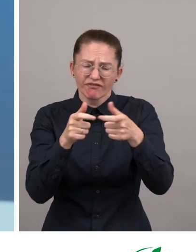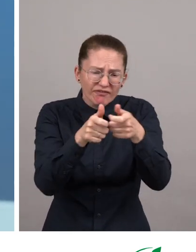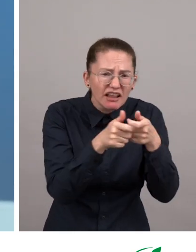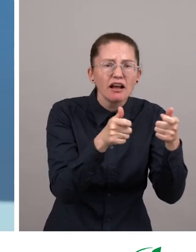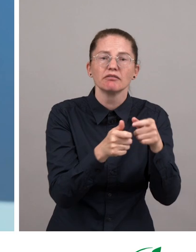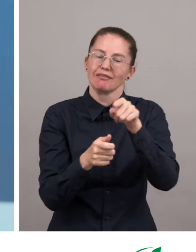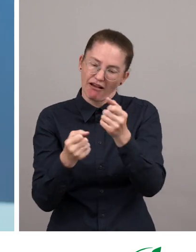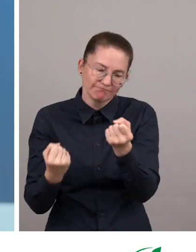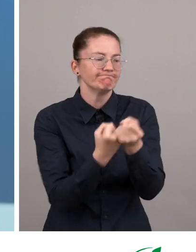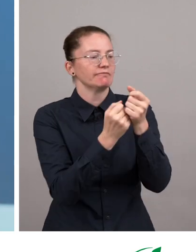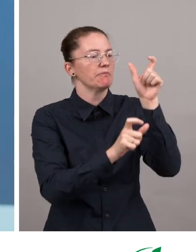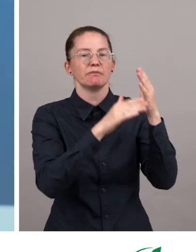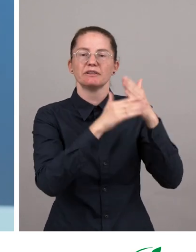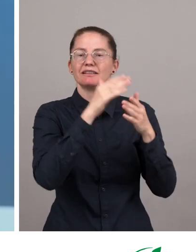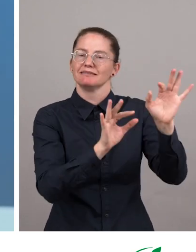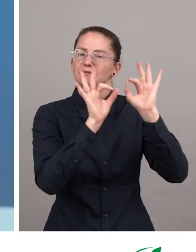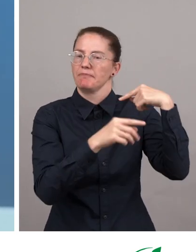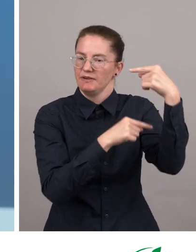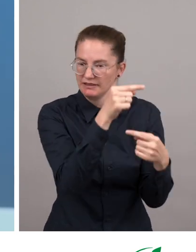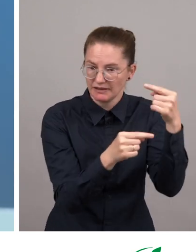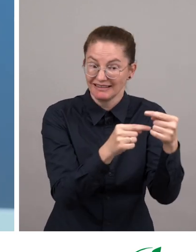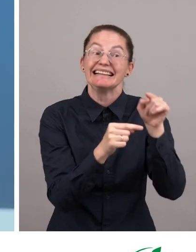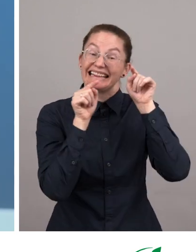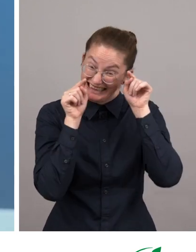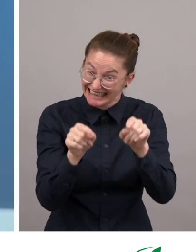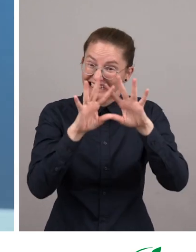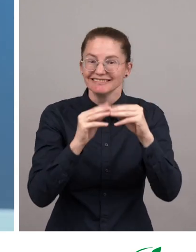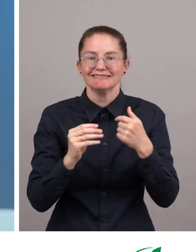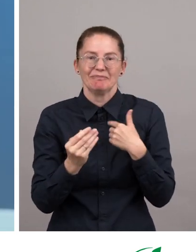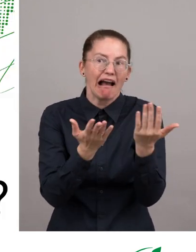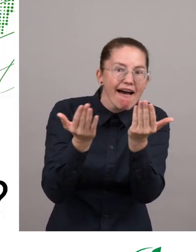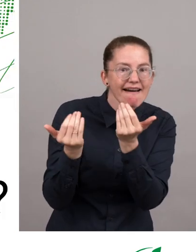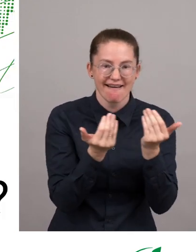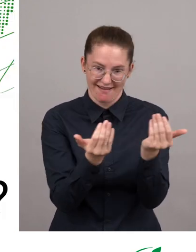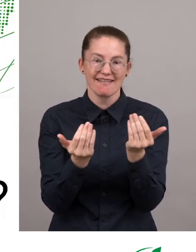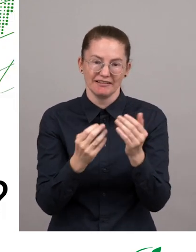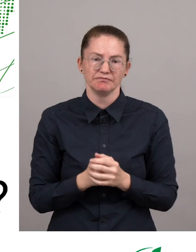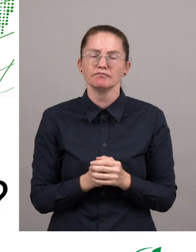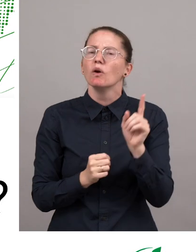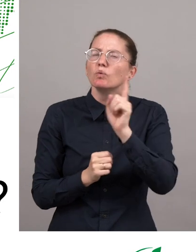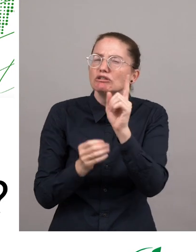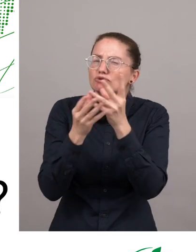that benefit persons with disabilities. This is what we are looking for in #ZeroCall25. Which solutions can be nominated?